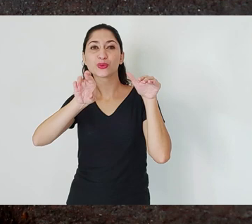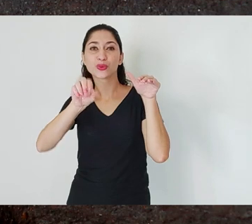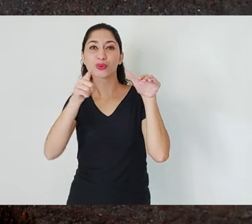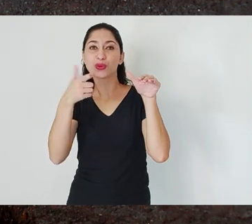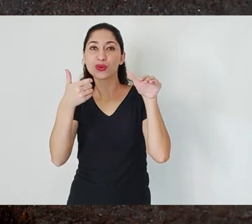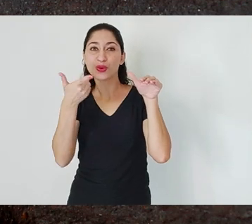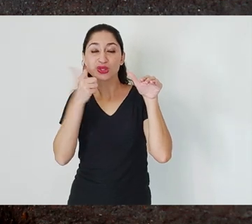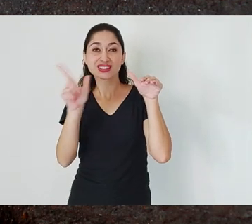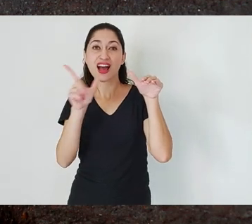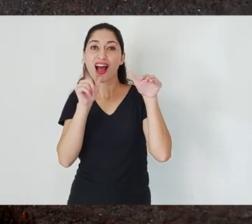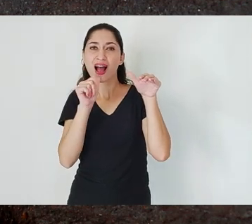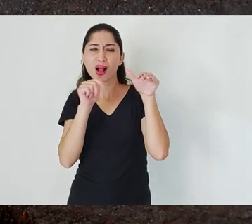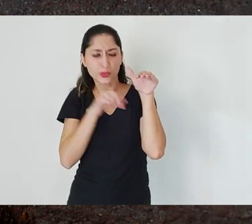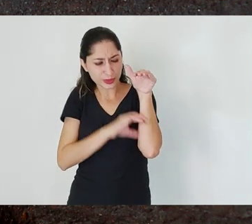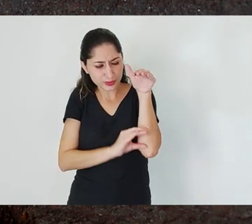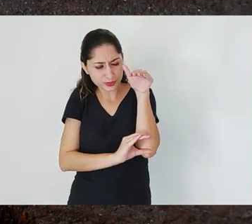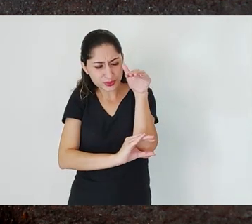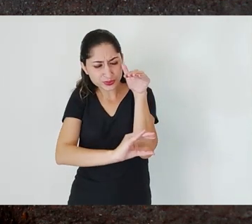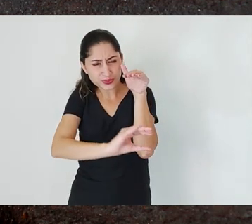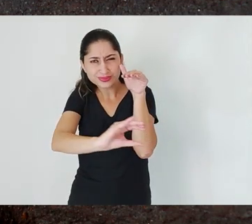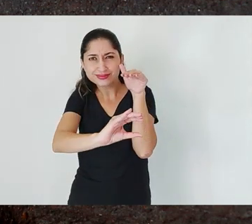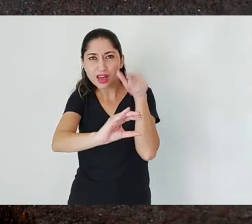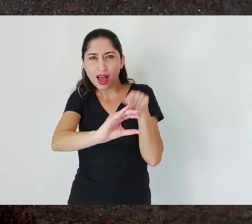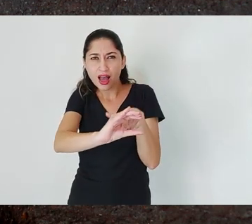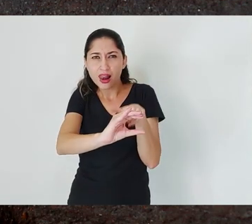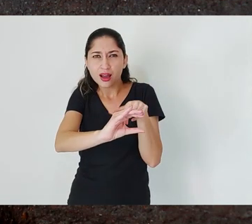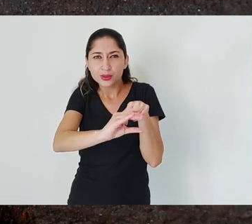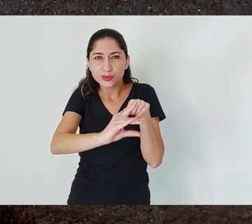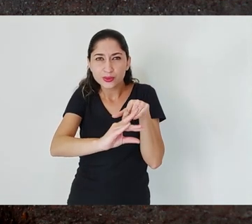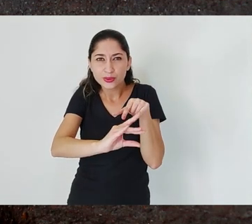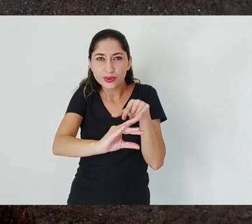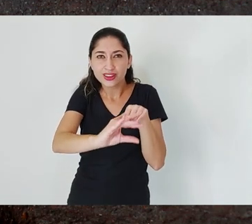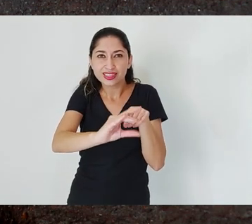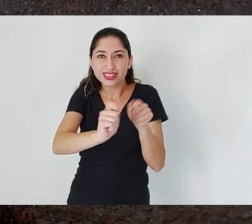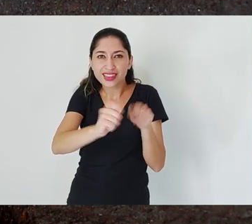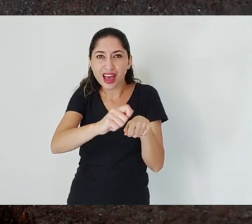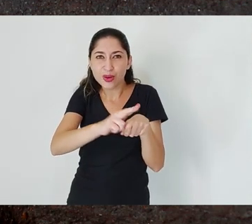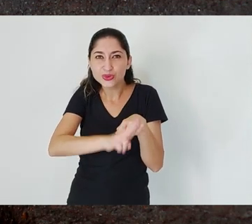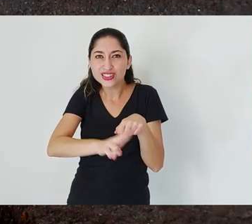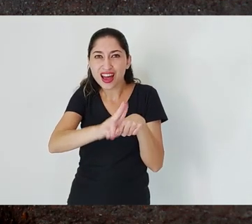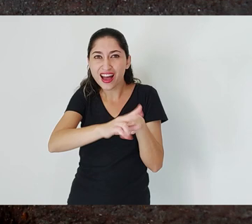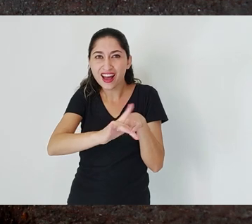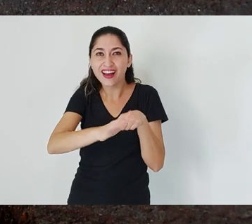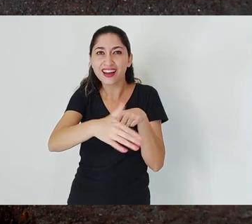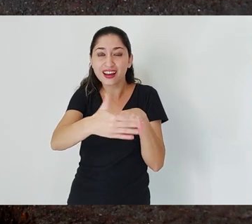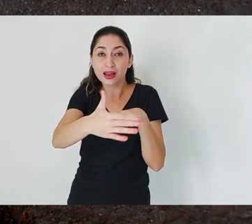this water is released way more slowly. If we keep the process we have right now,